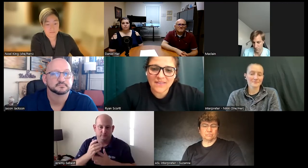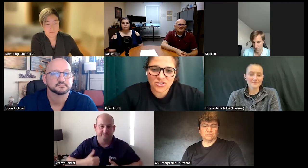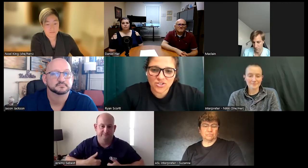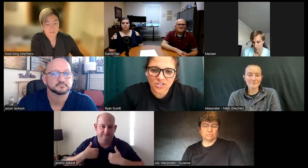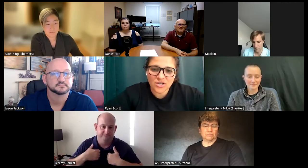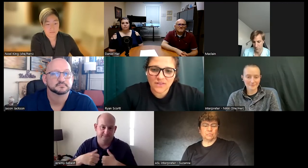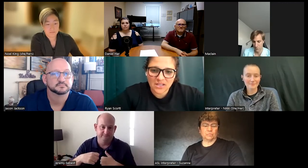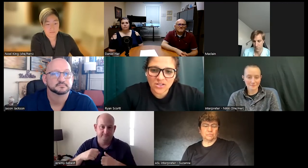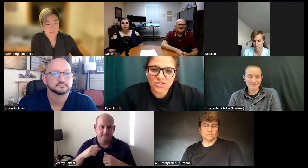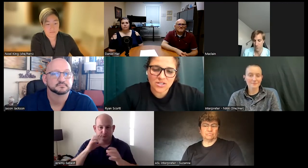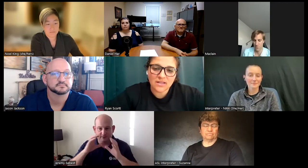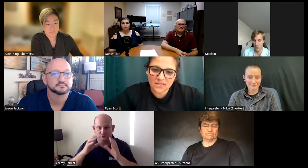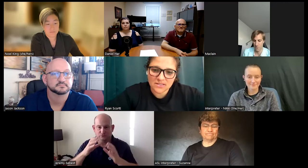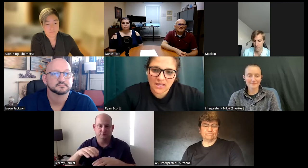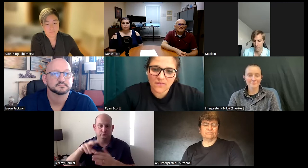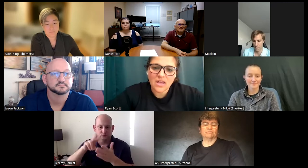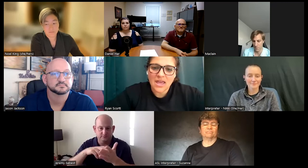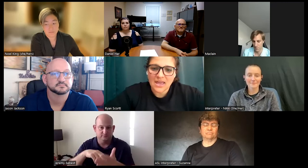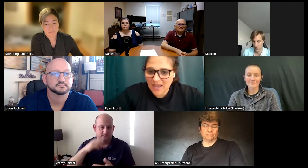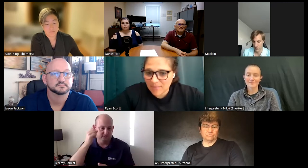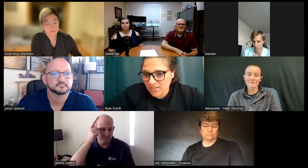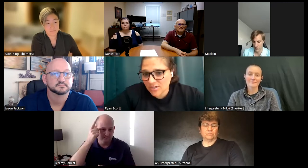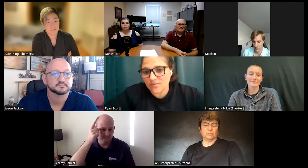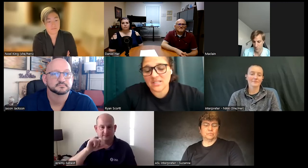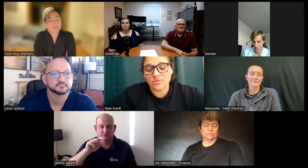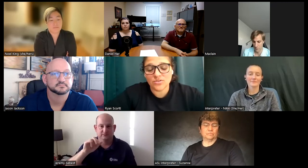that structure of English to live his life and to make sure he was able to